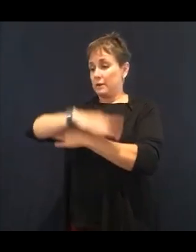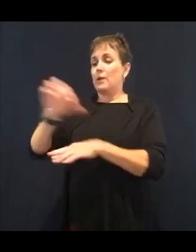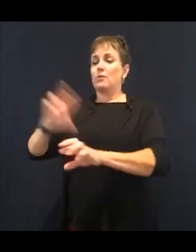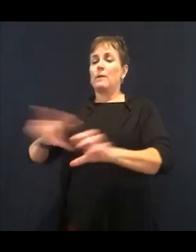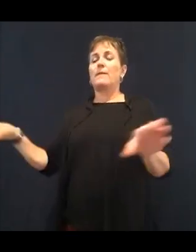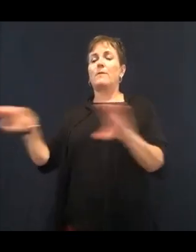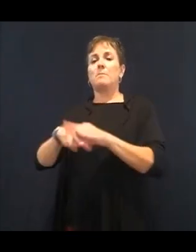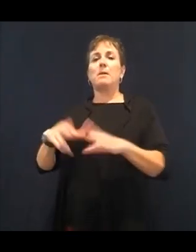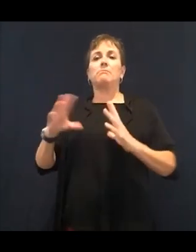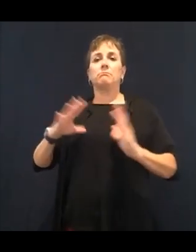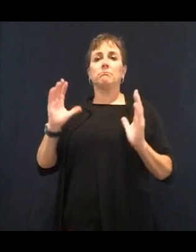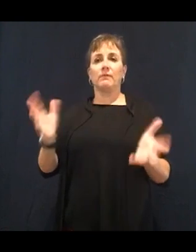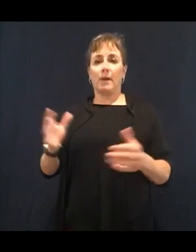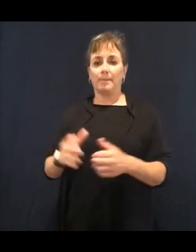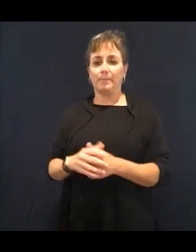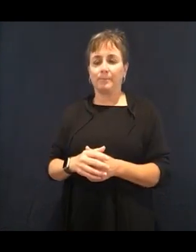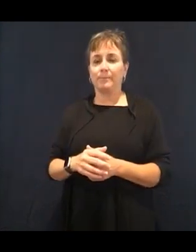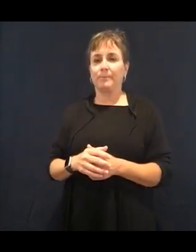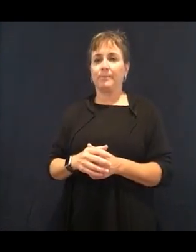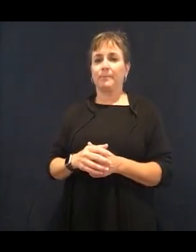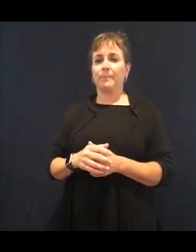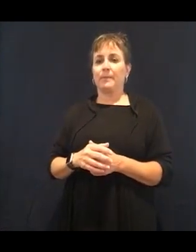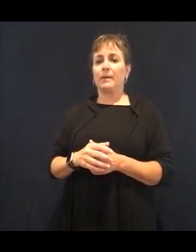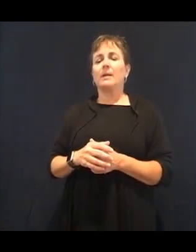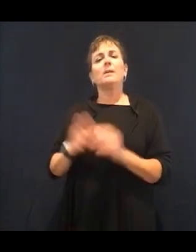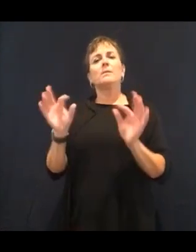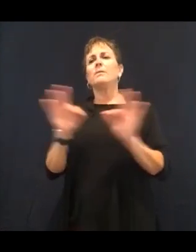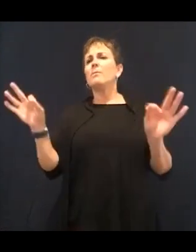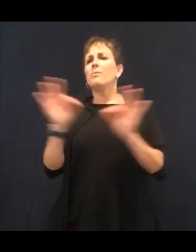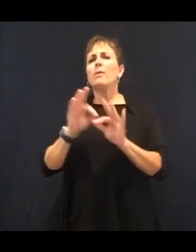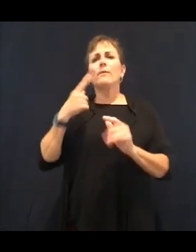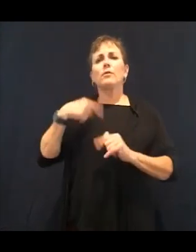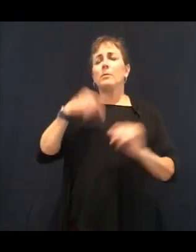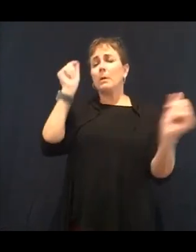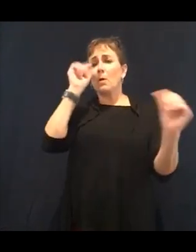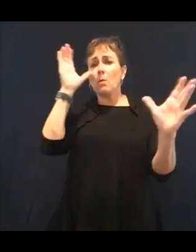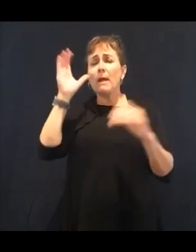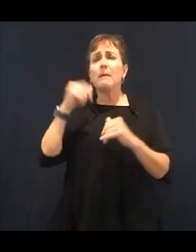to exercise and to get through your day, your body,